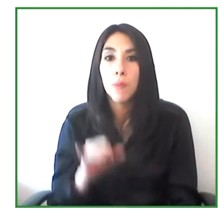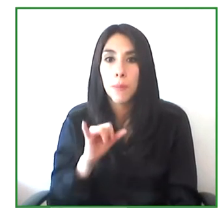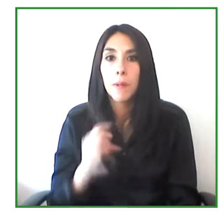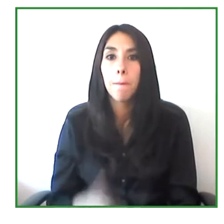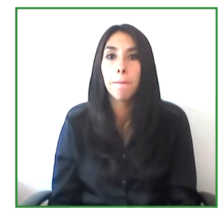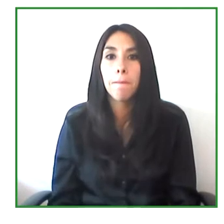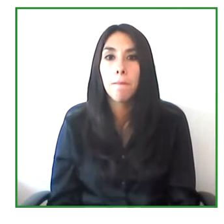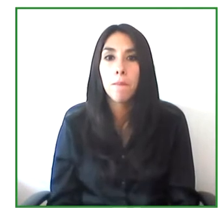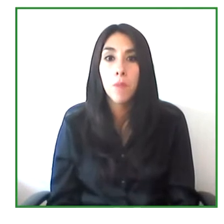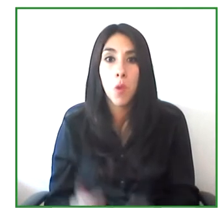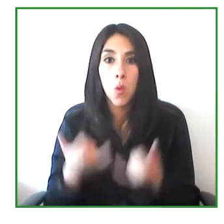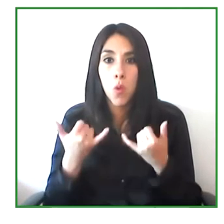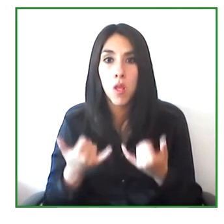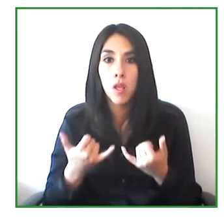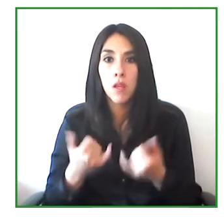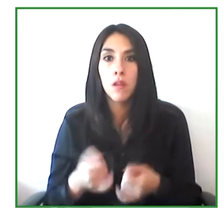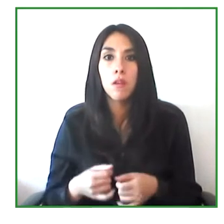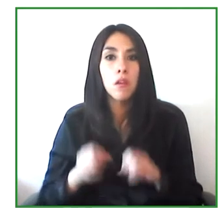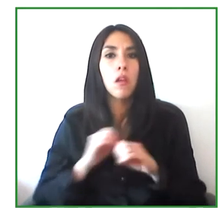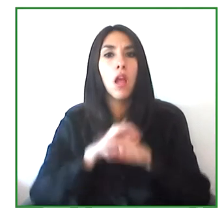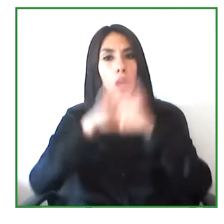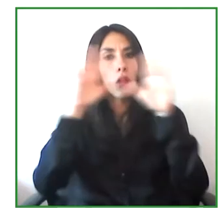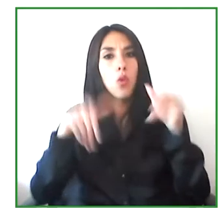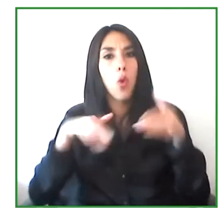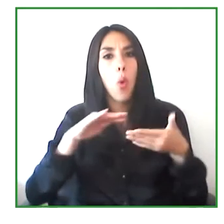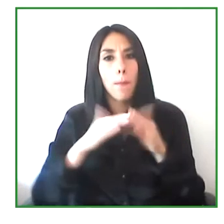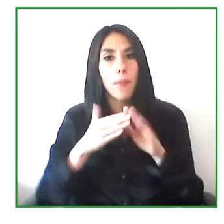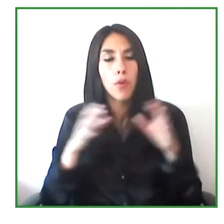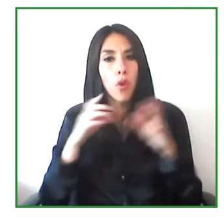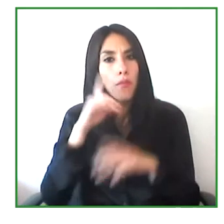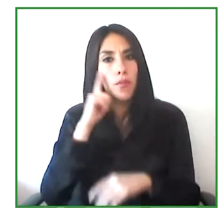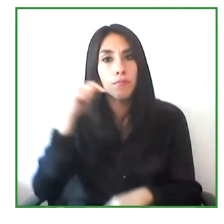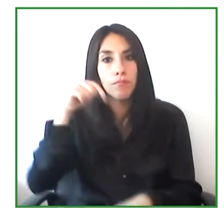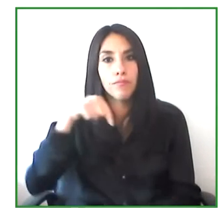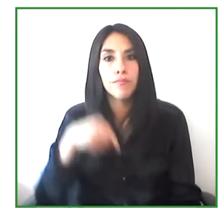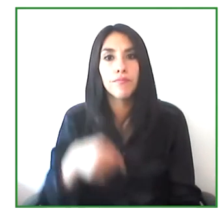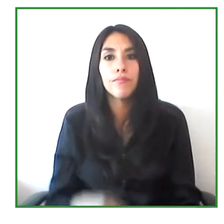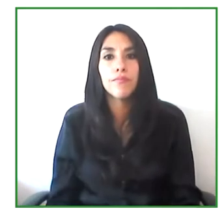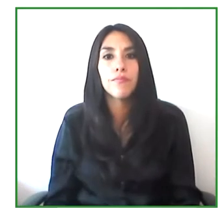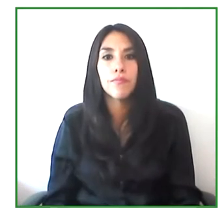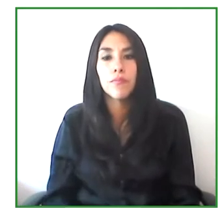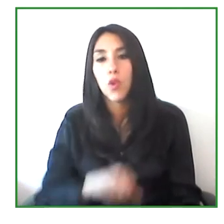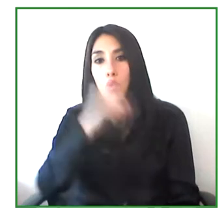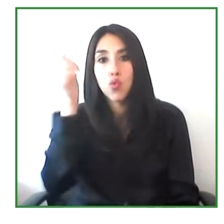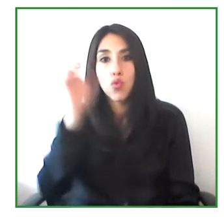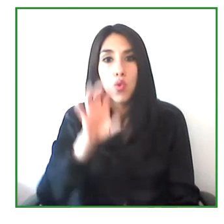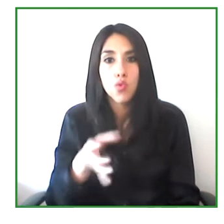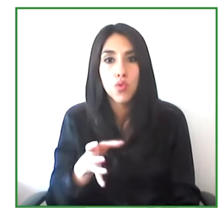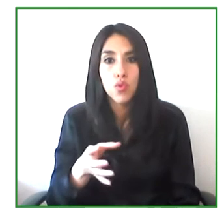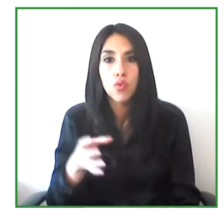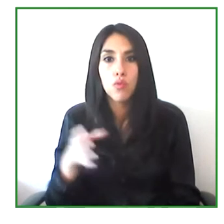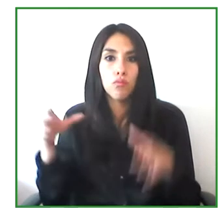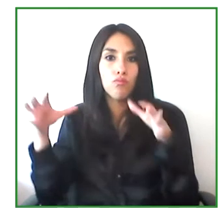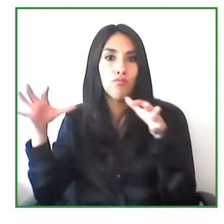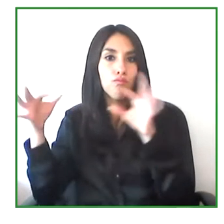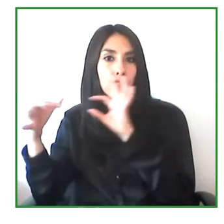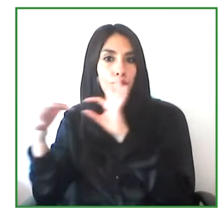The deaf community. For us, it's almost like foreigners in our own country because we use different language.